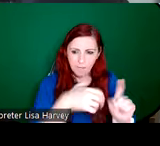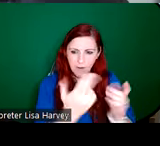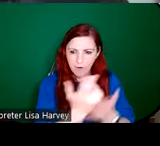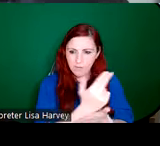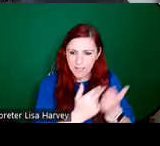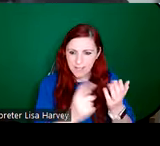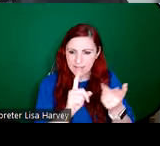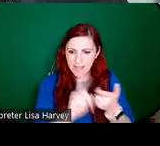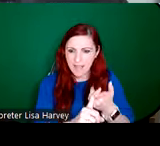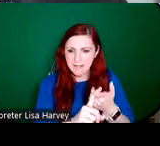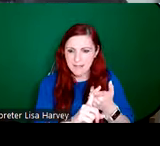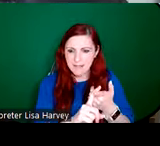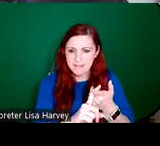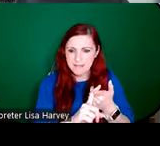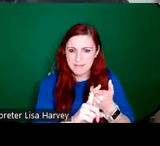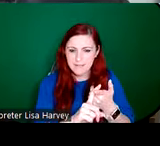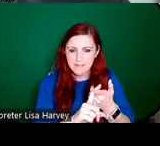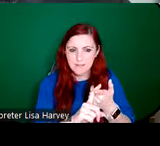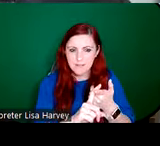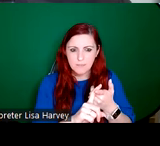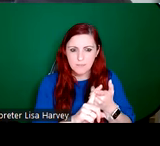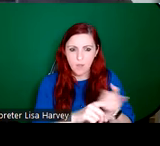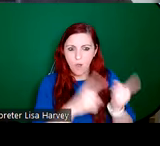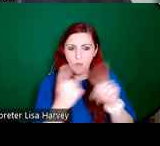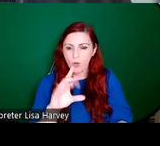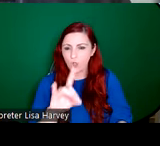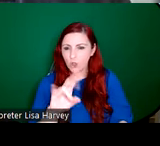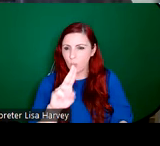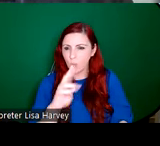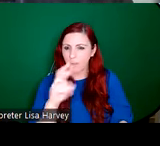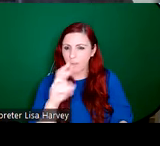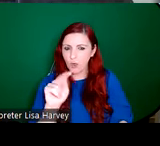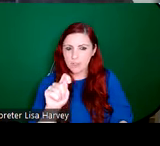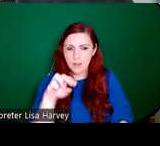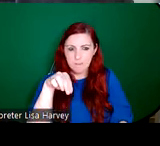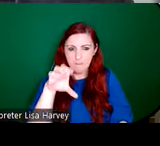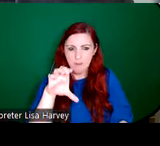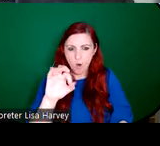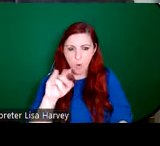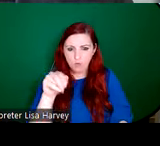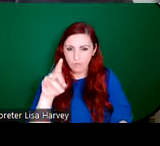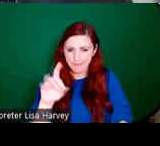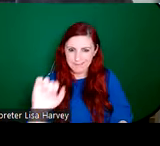Hubert McGoldrick's design as well. They're also perhaps, on occasion, bringing